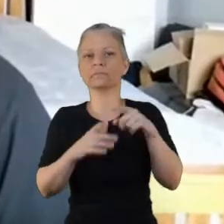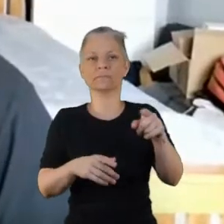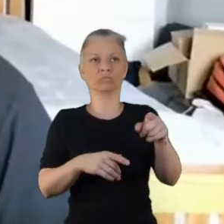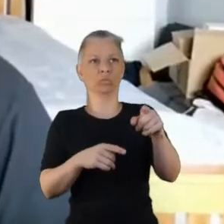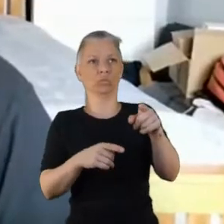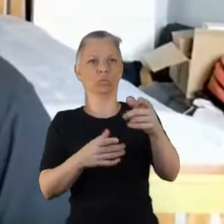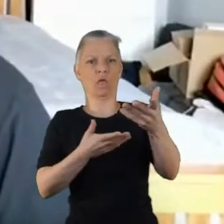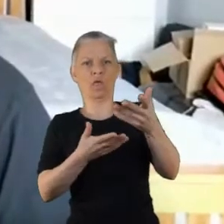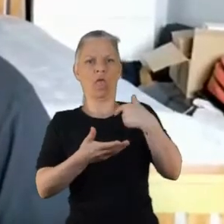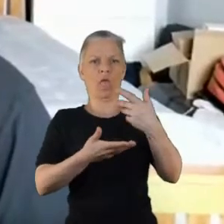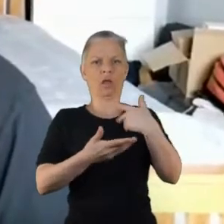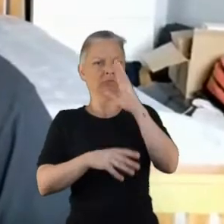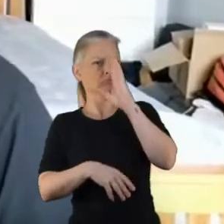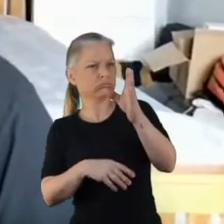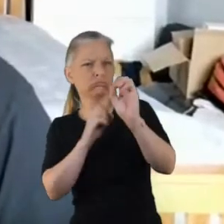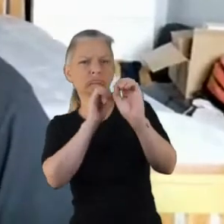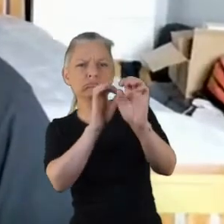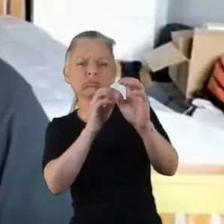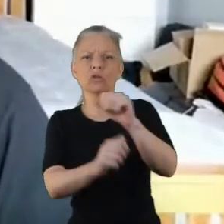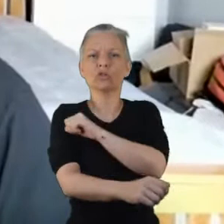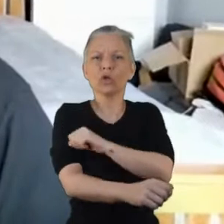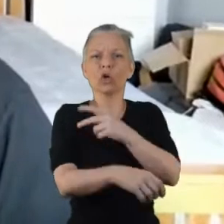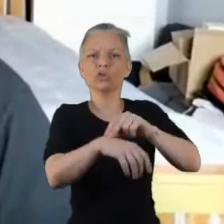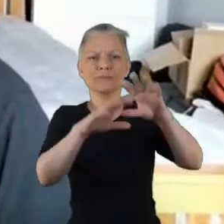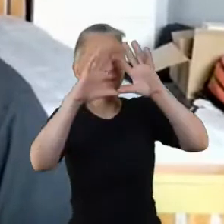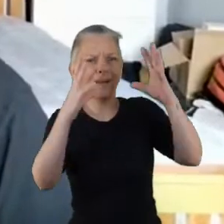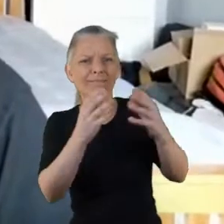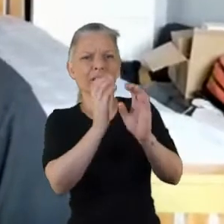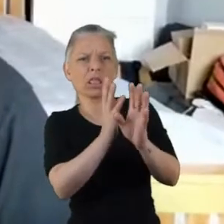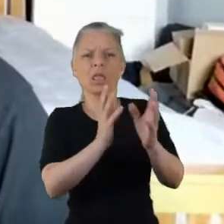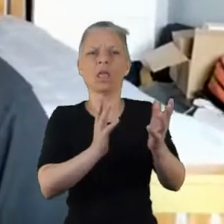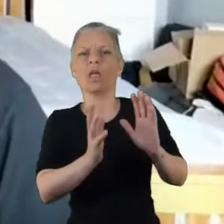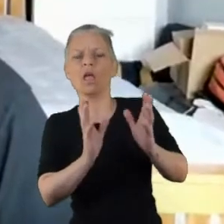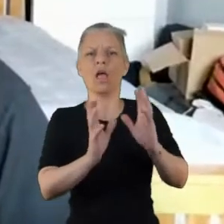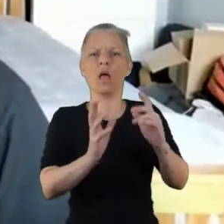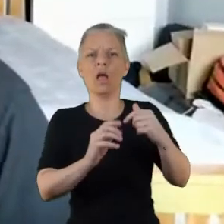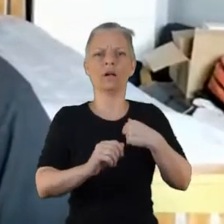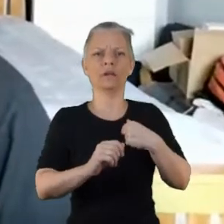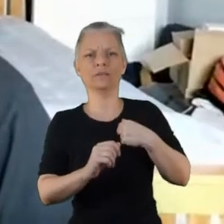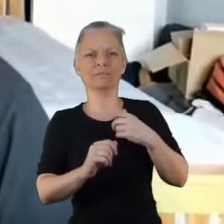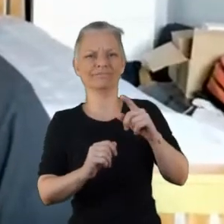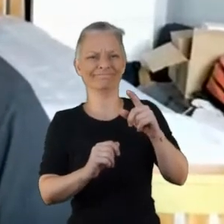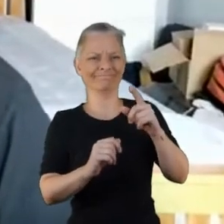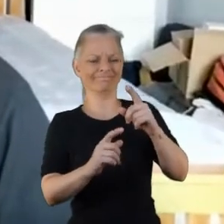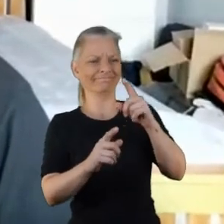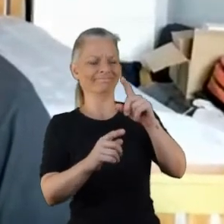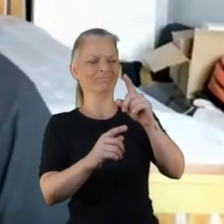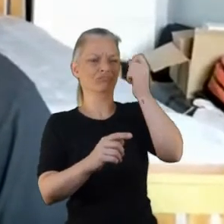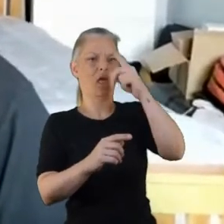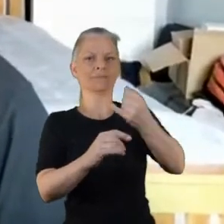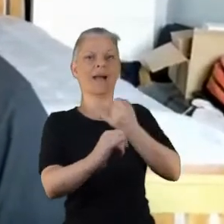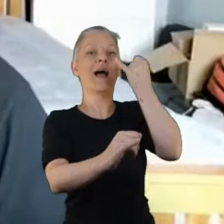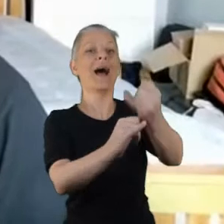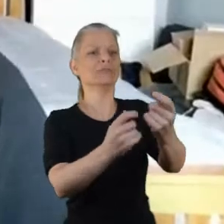your nurses and all the rest, then I would say that you're probably not going to end